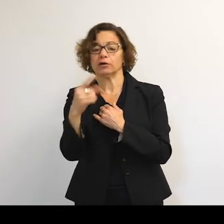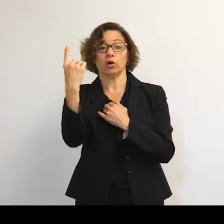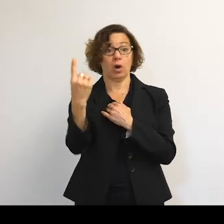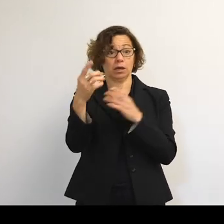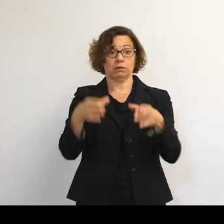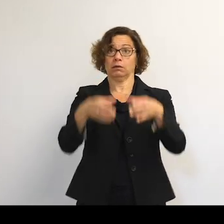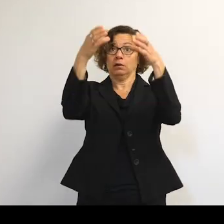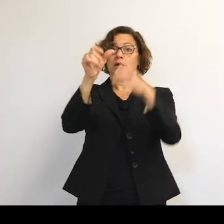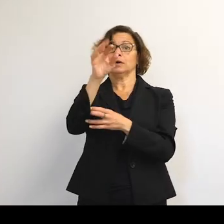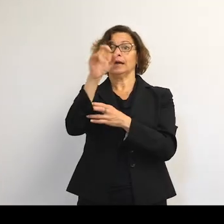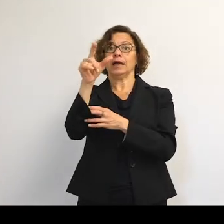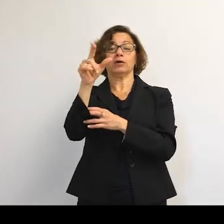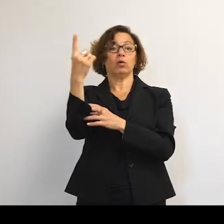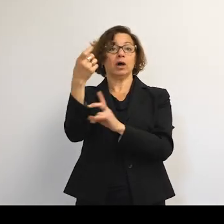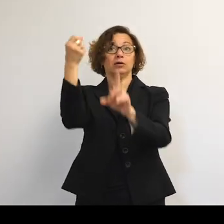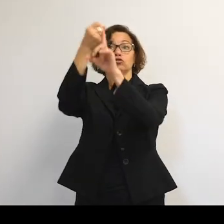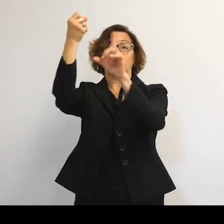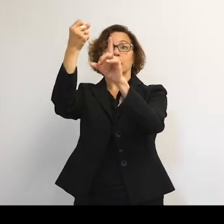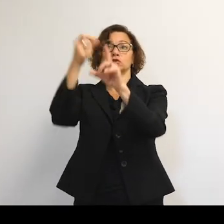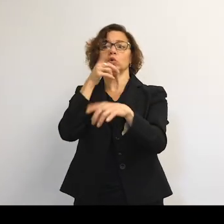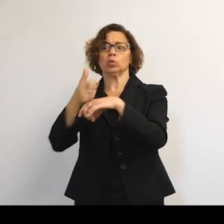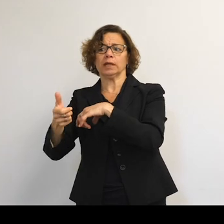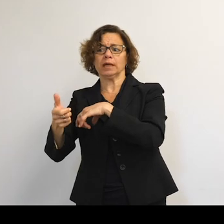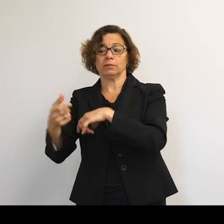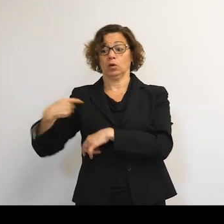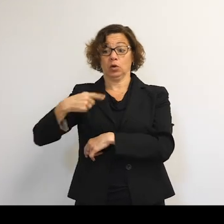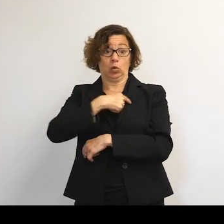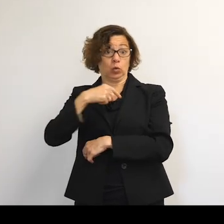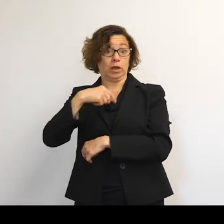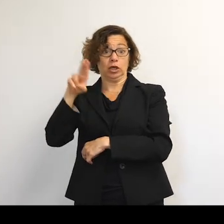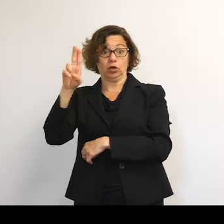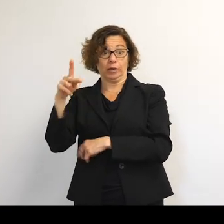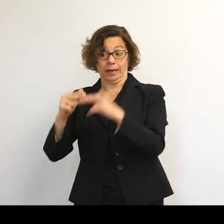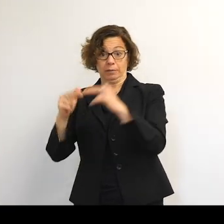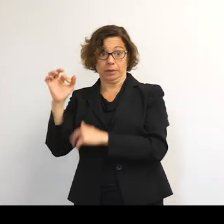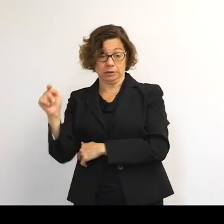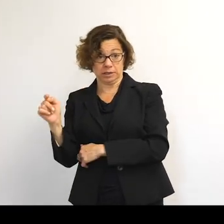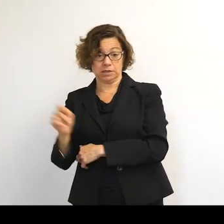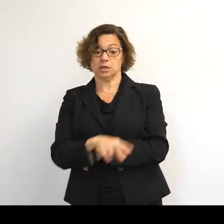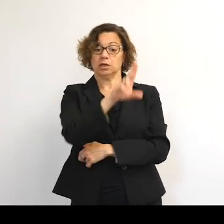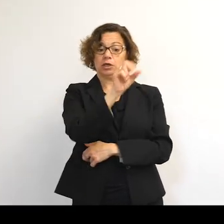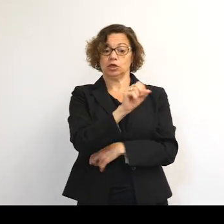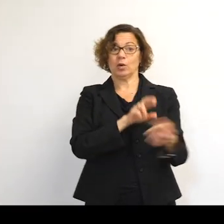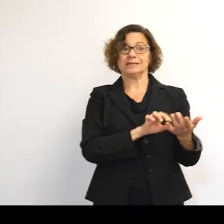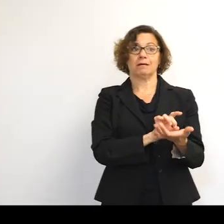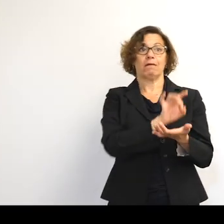If Ariel 1 crashed into something, who's to blame? OK, we the UK built it, but the US launched it.